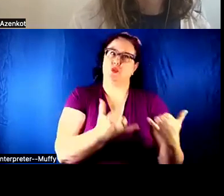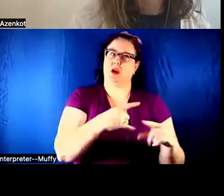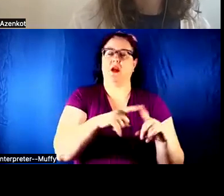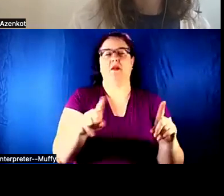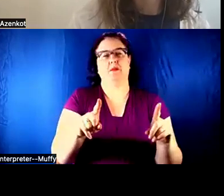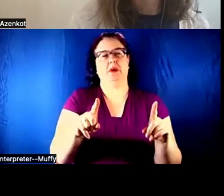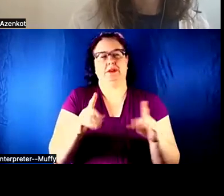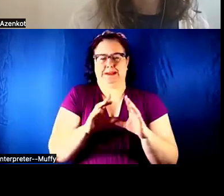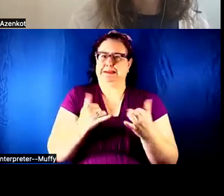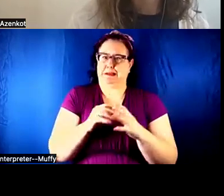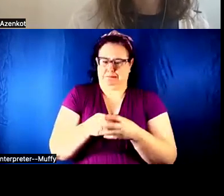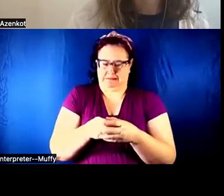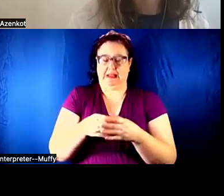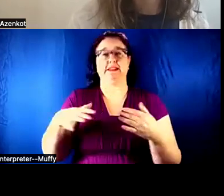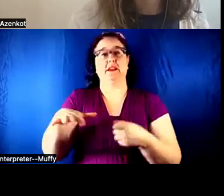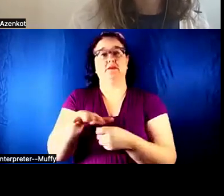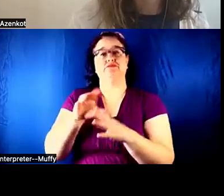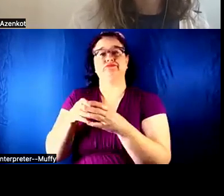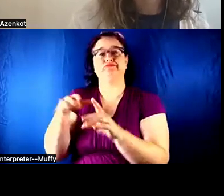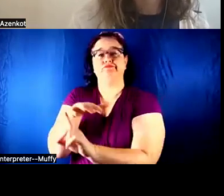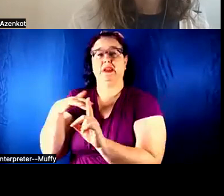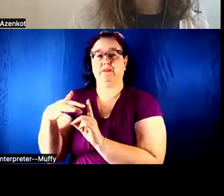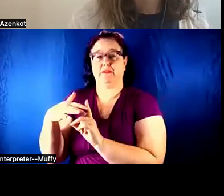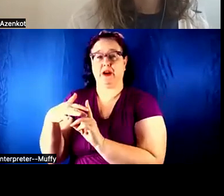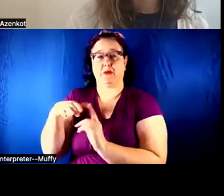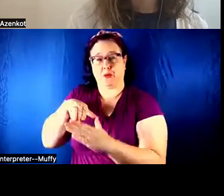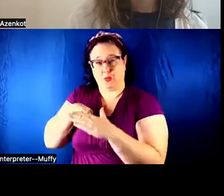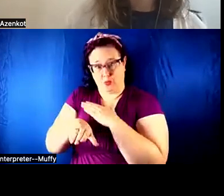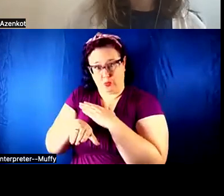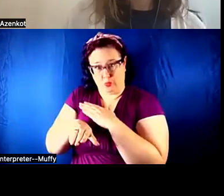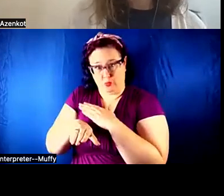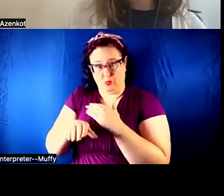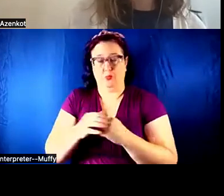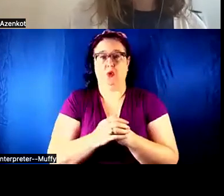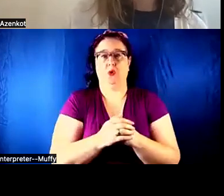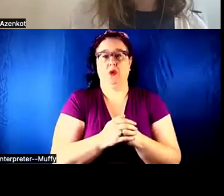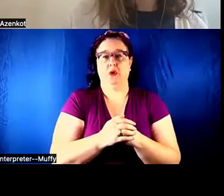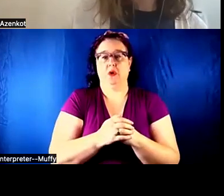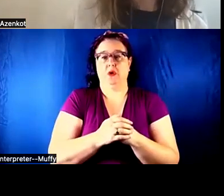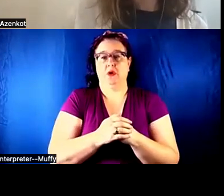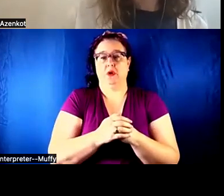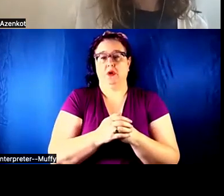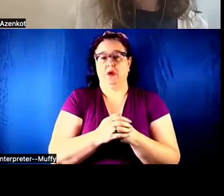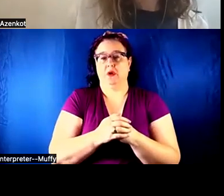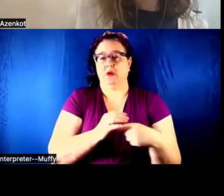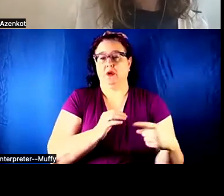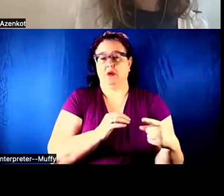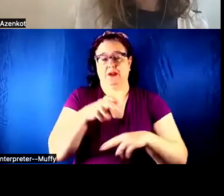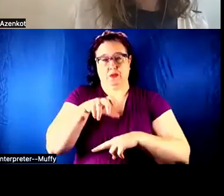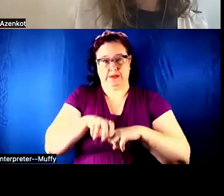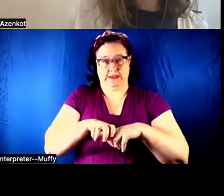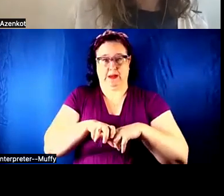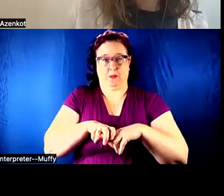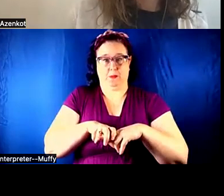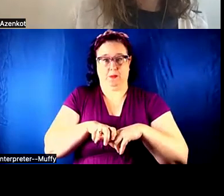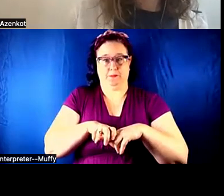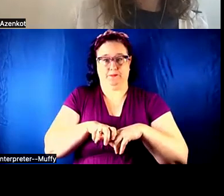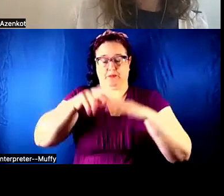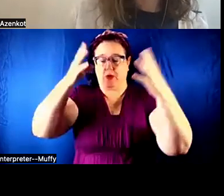a small environment, where you go into it and you sit down. You have wind and you